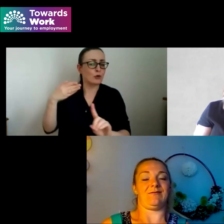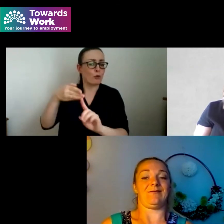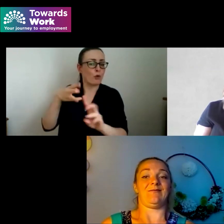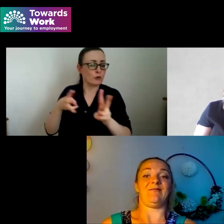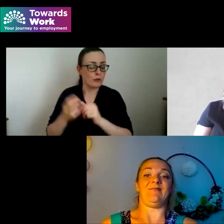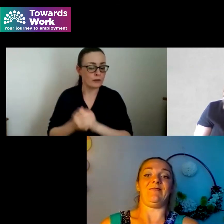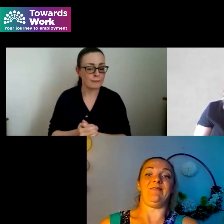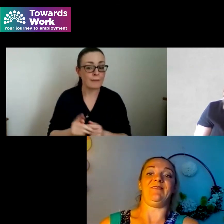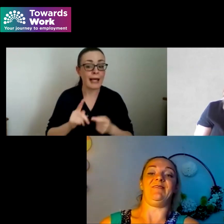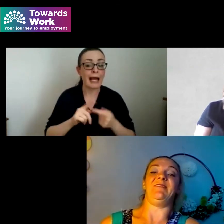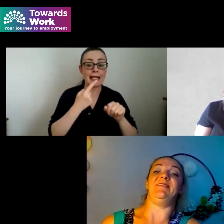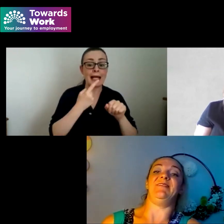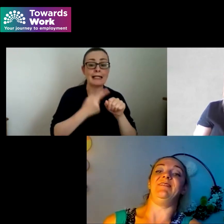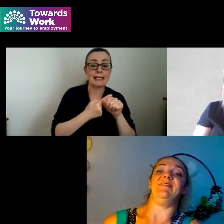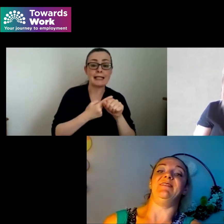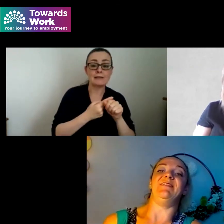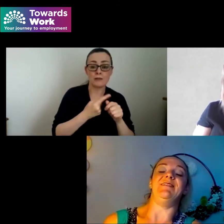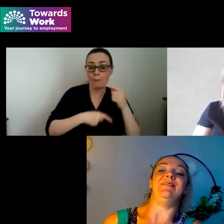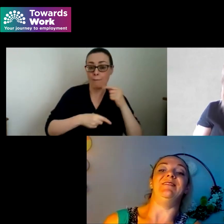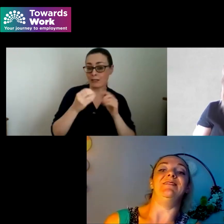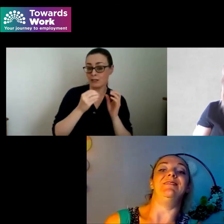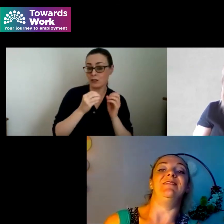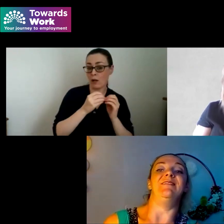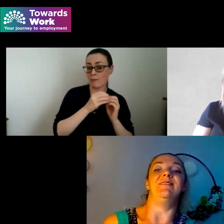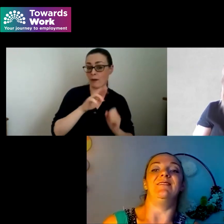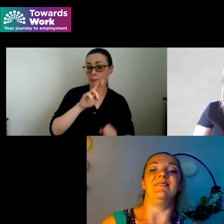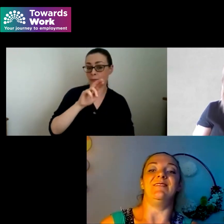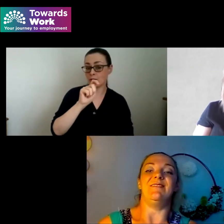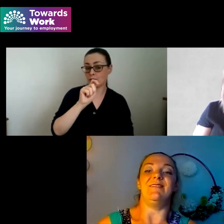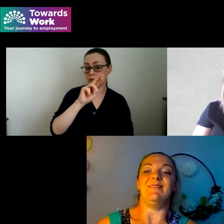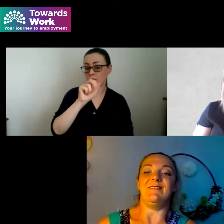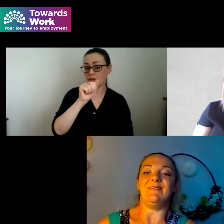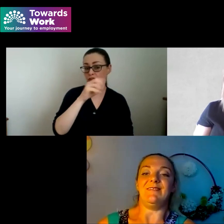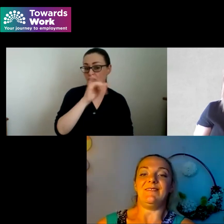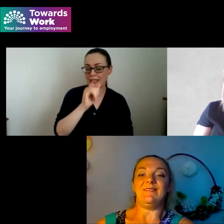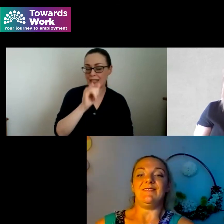surround yourself with people who have succeeded and who can lift you up the same as what blessing